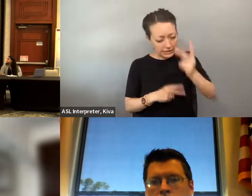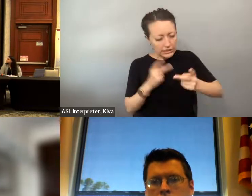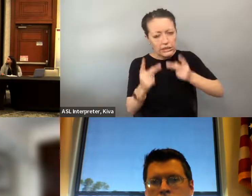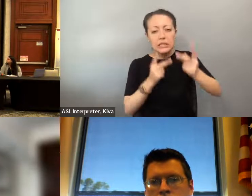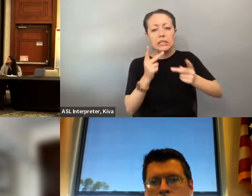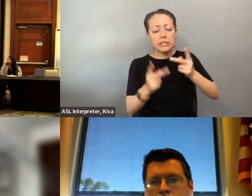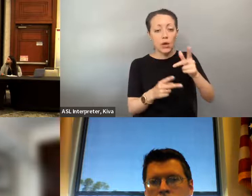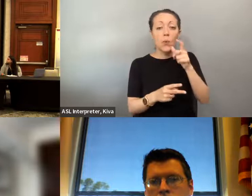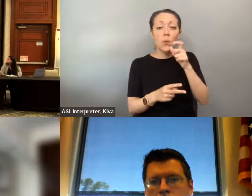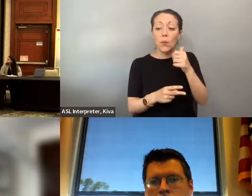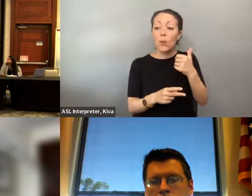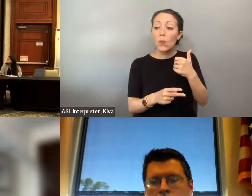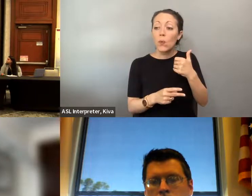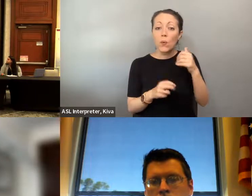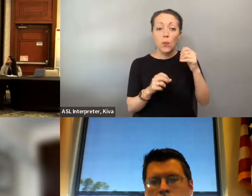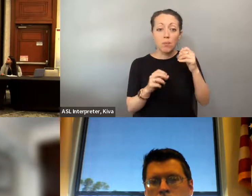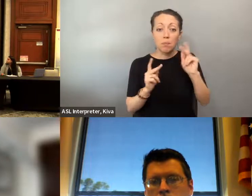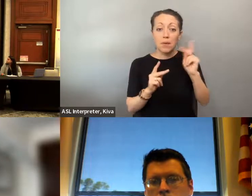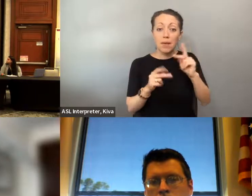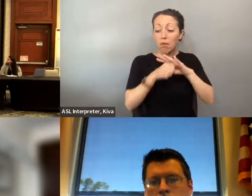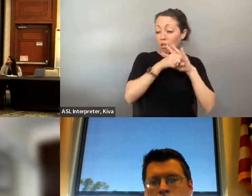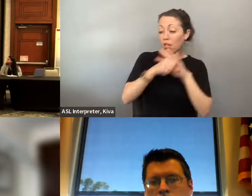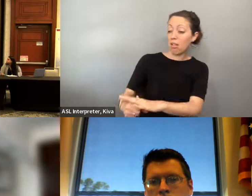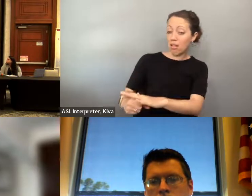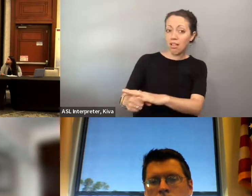history and world history where the most vulnerable